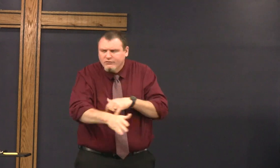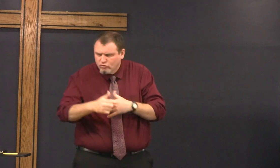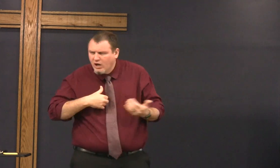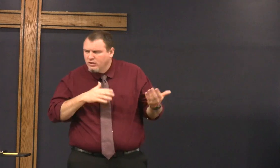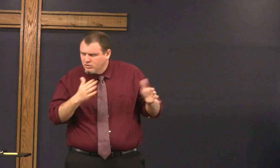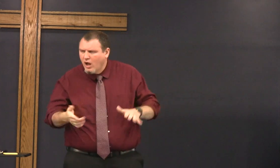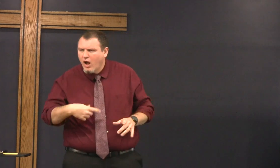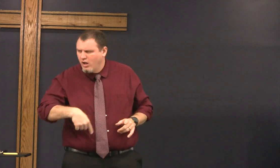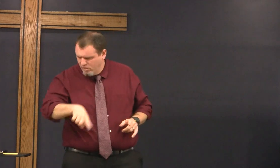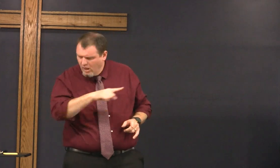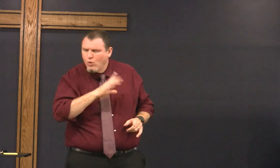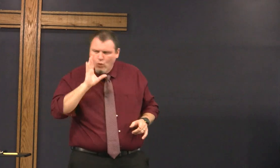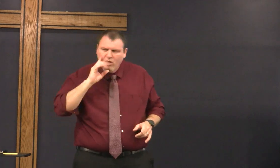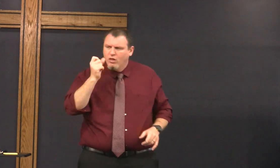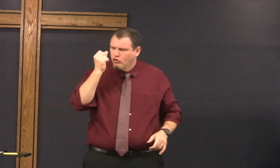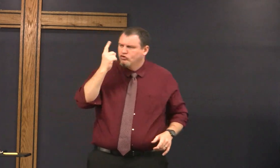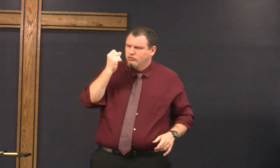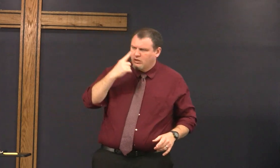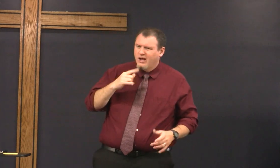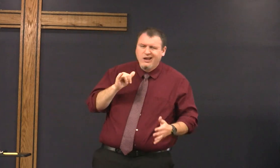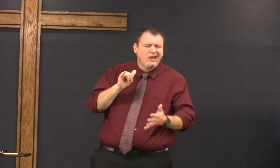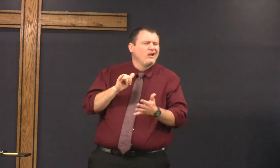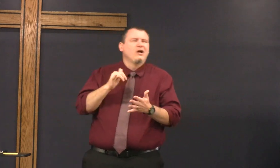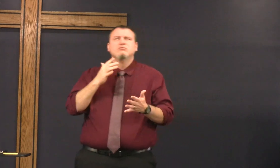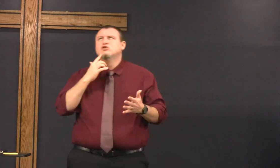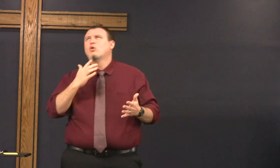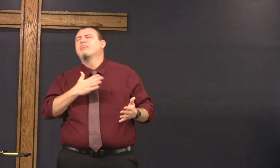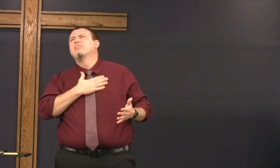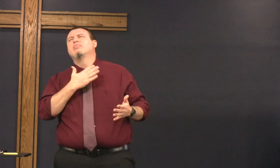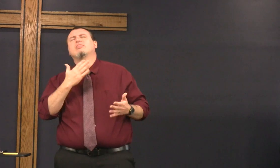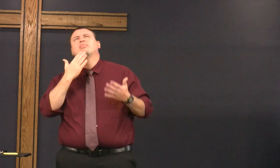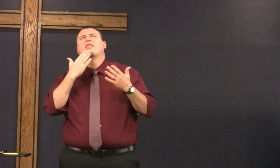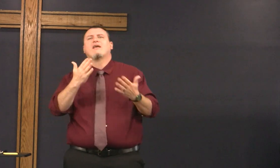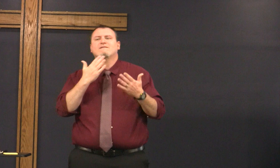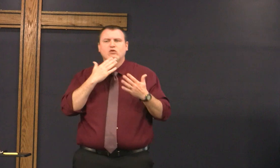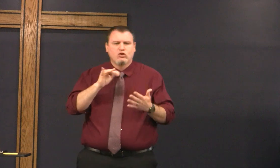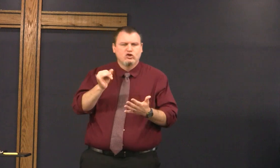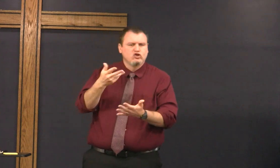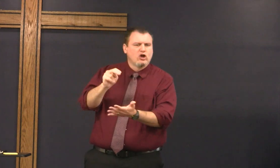they don't understand now but after his death they would understand and